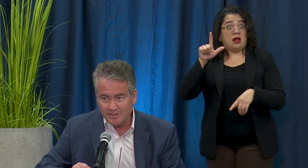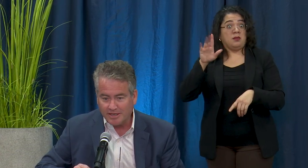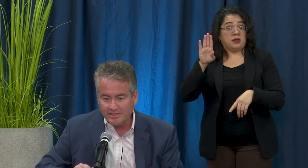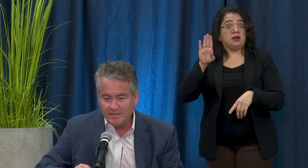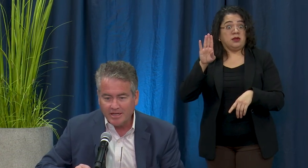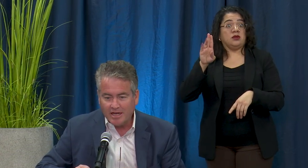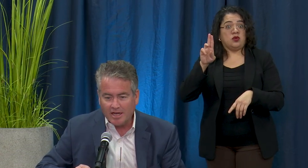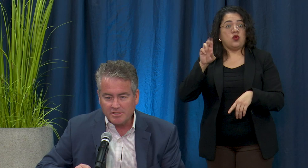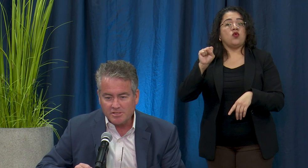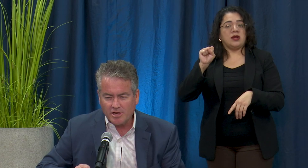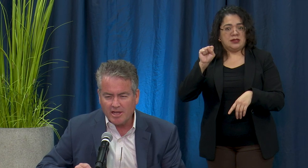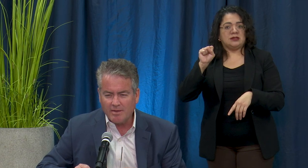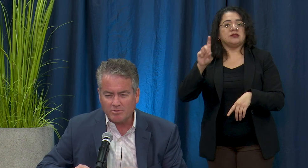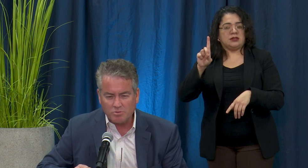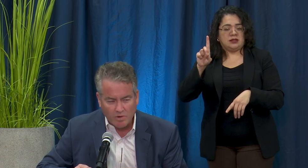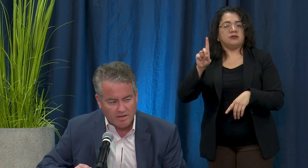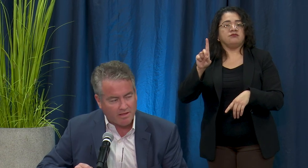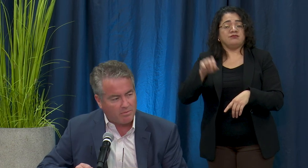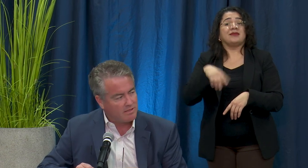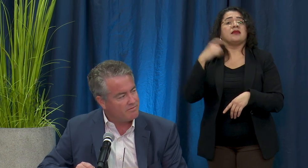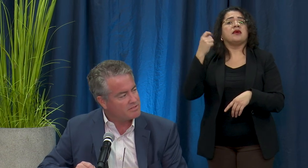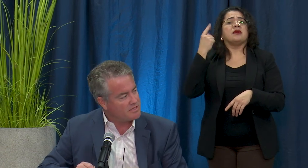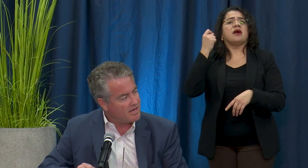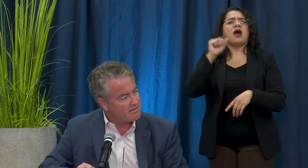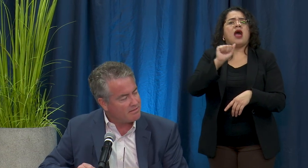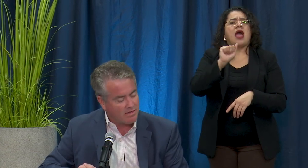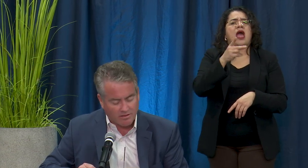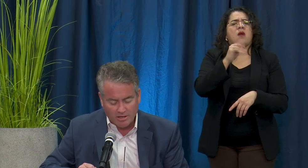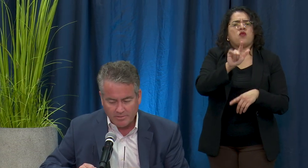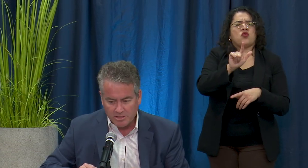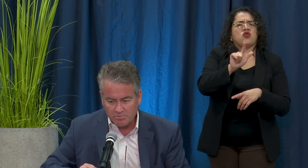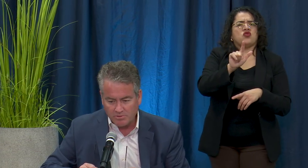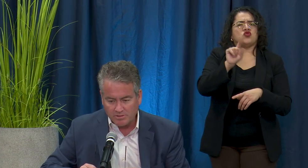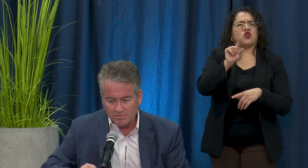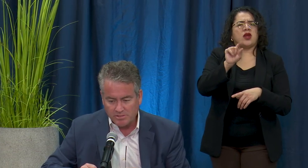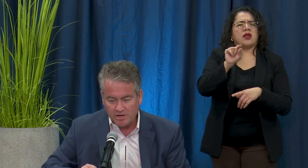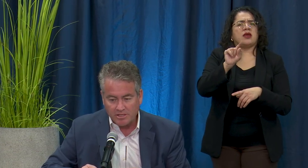done. Starting April 20th I believe is the date that Long Beach will start a